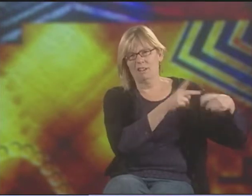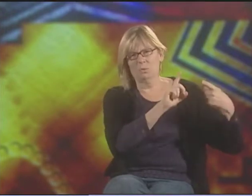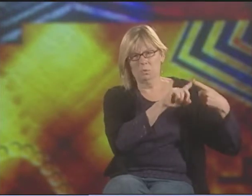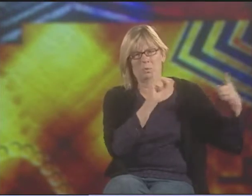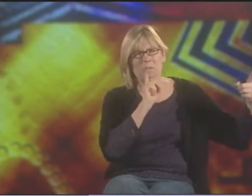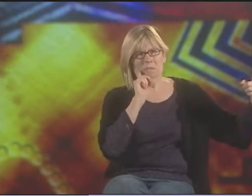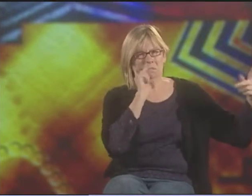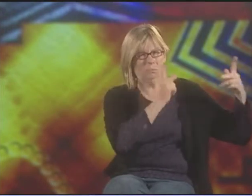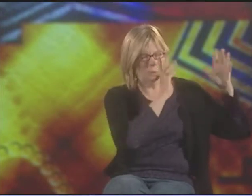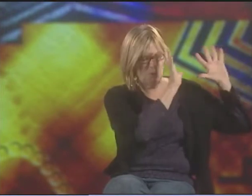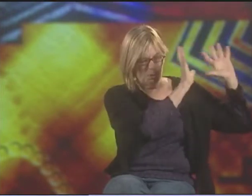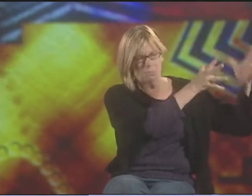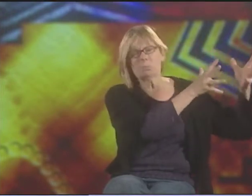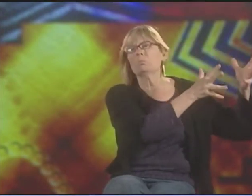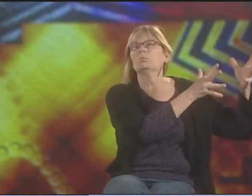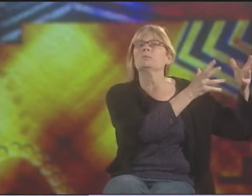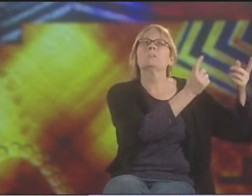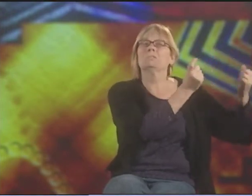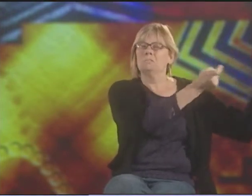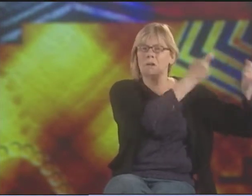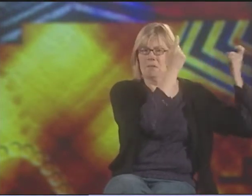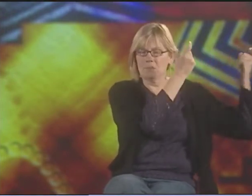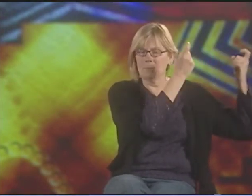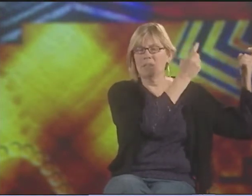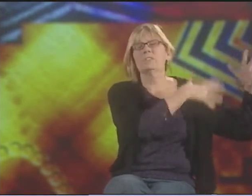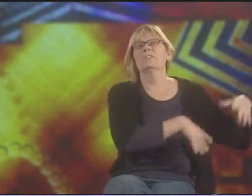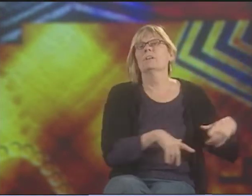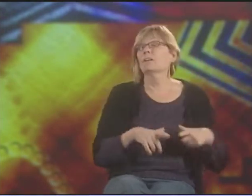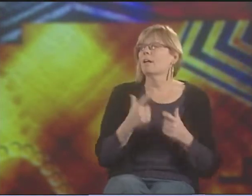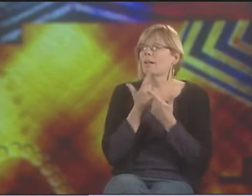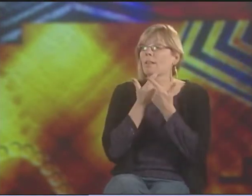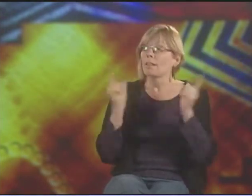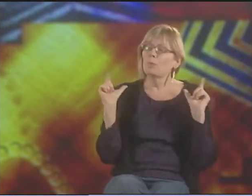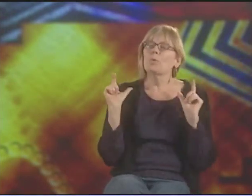AND THE NATURAL ABILITY OF HANDS TO EXPRESS THEMSELVES. THAT'S CELEBRATORY.